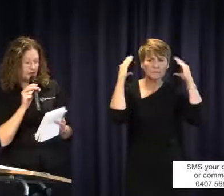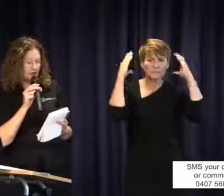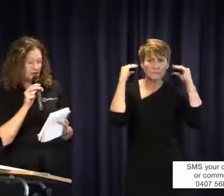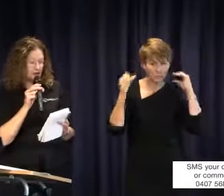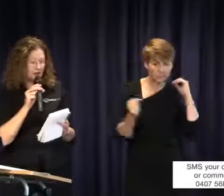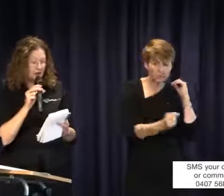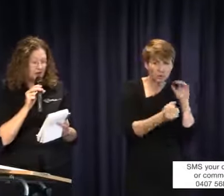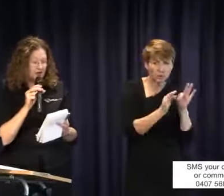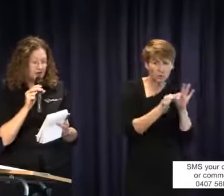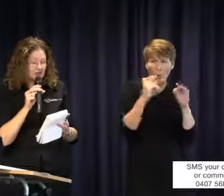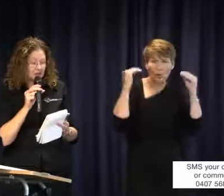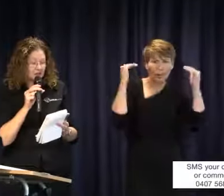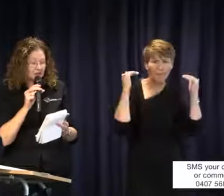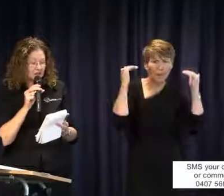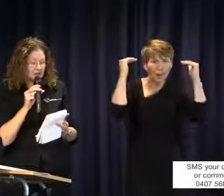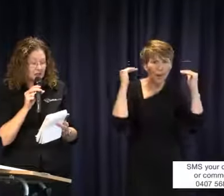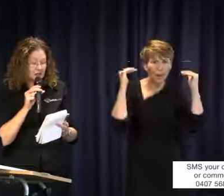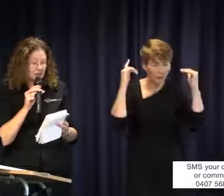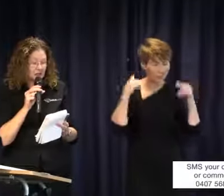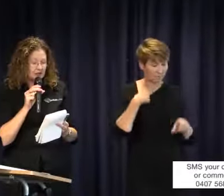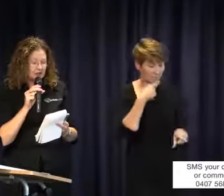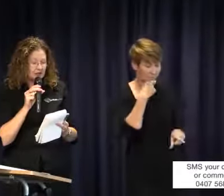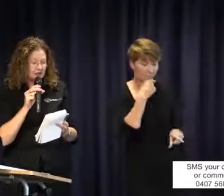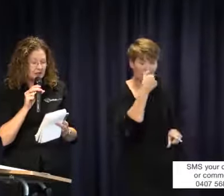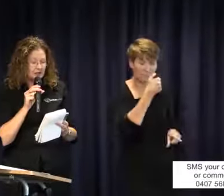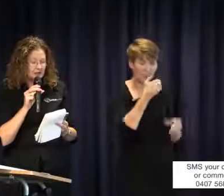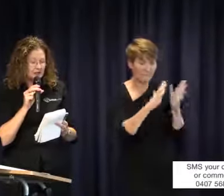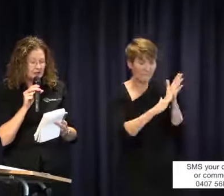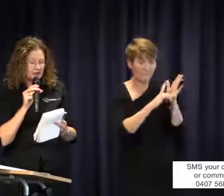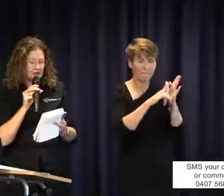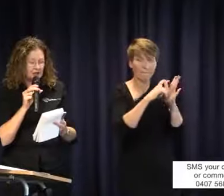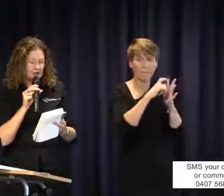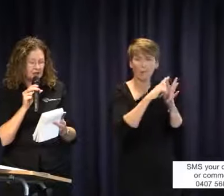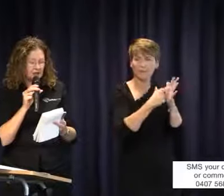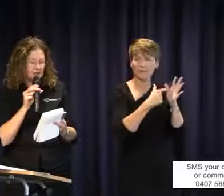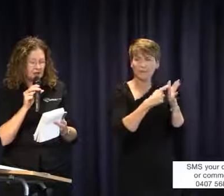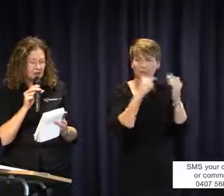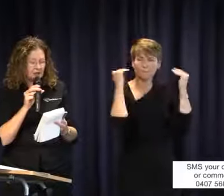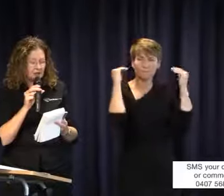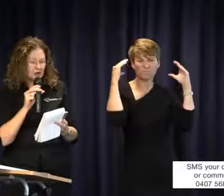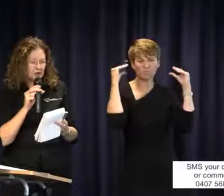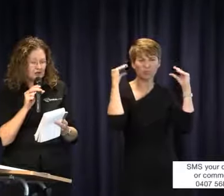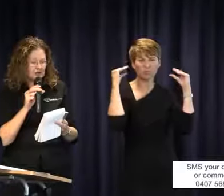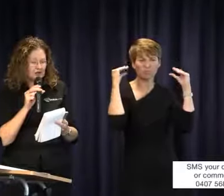in school? My six year old son is moderately deaf and was denied access. We were told Auslan